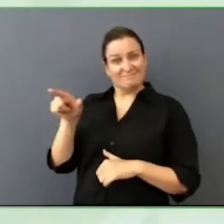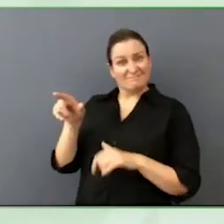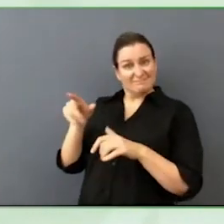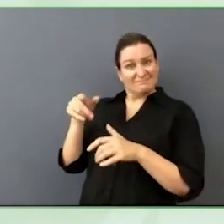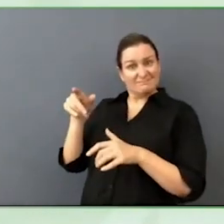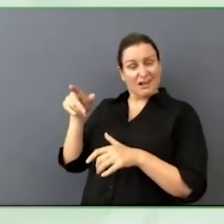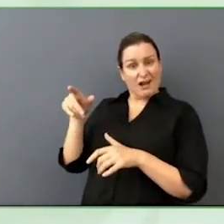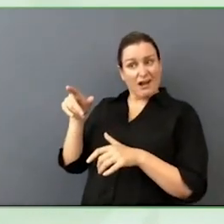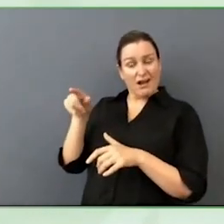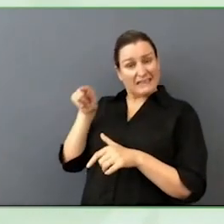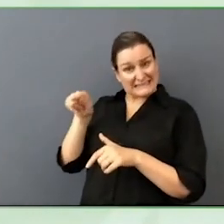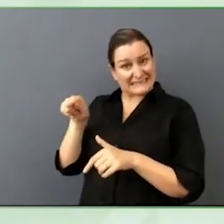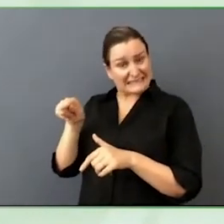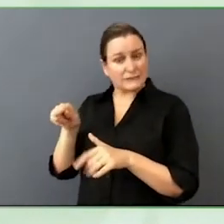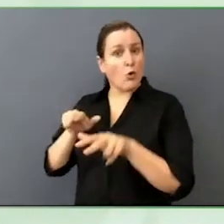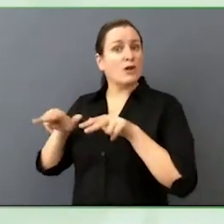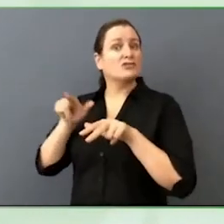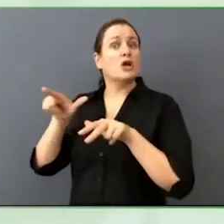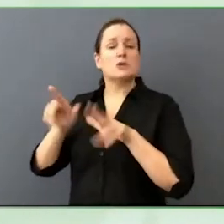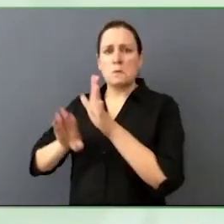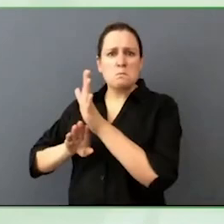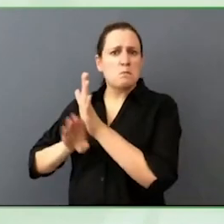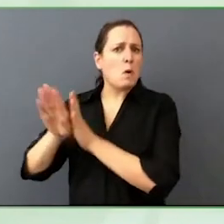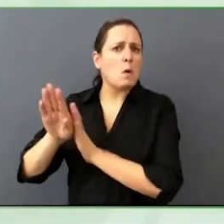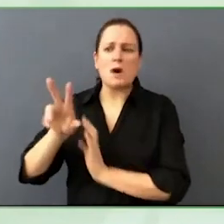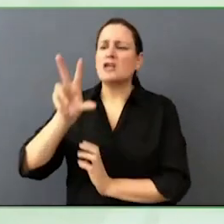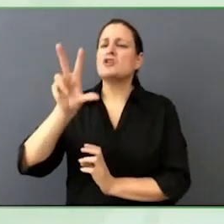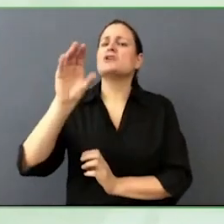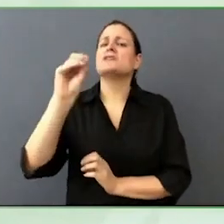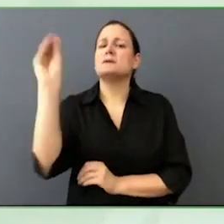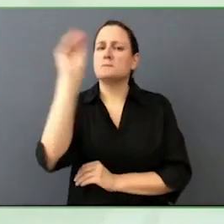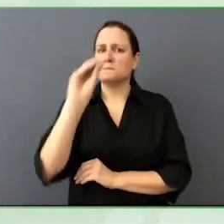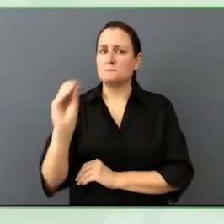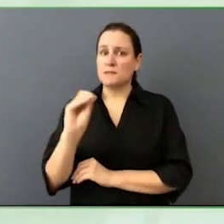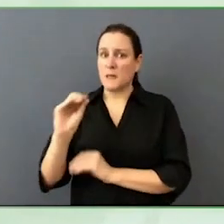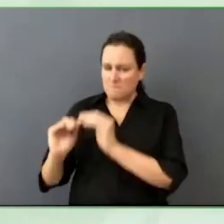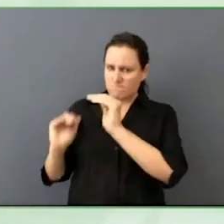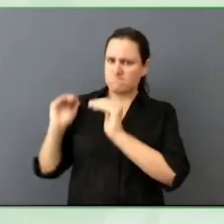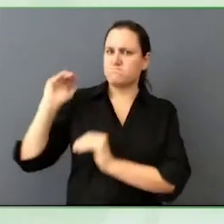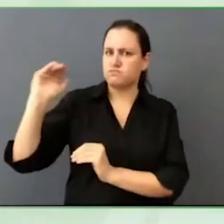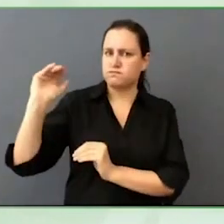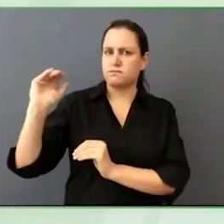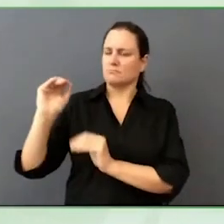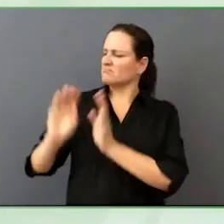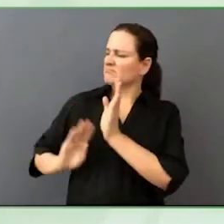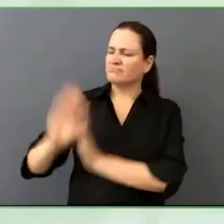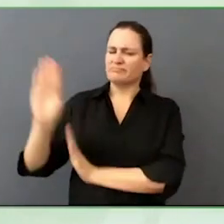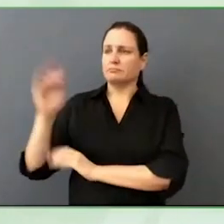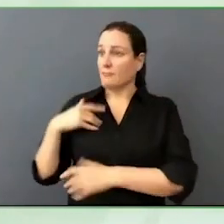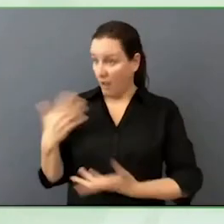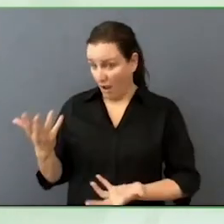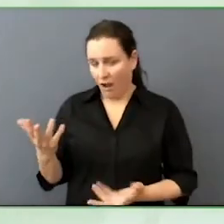businesses are not doing it. If the moral argument isn't doing it for you, let's look at the numbers and let's tackle it.